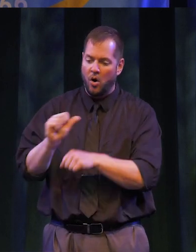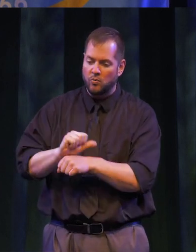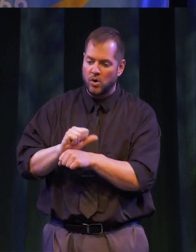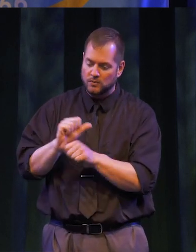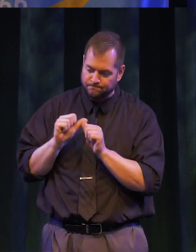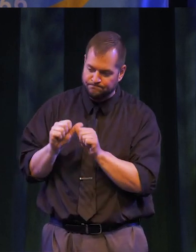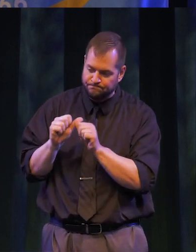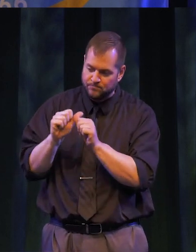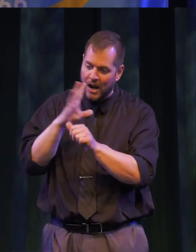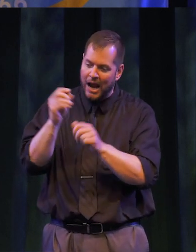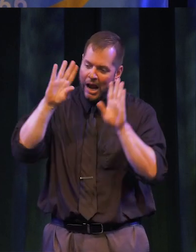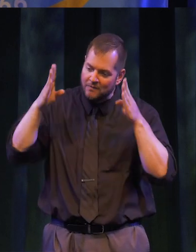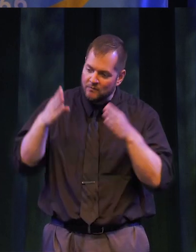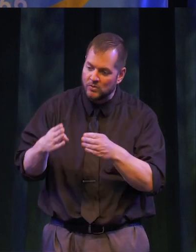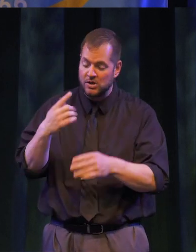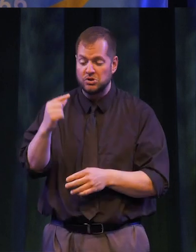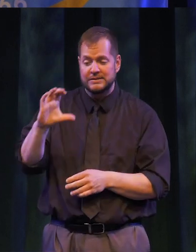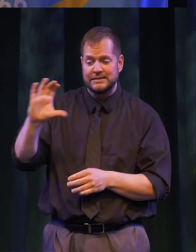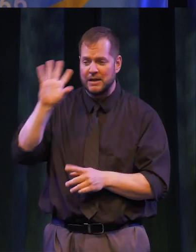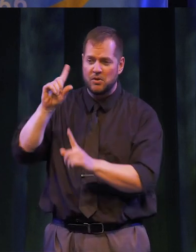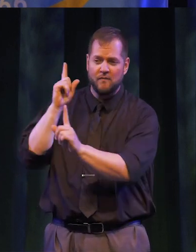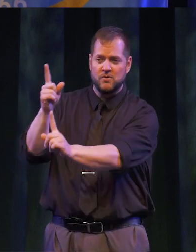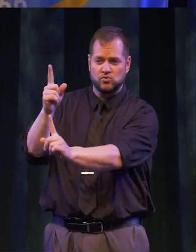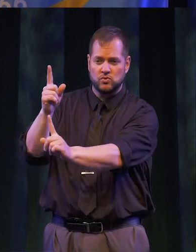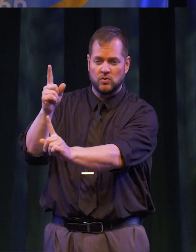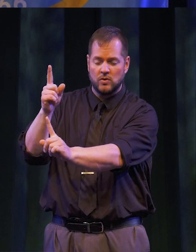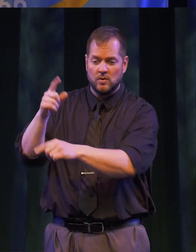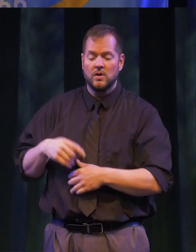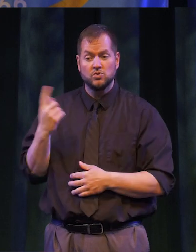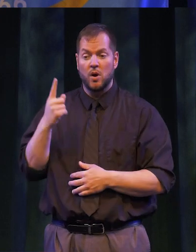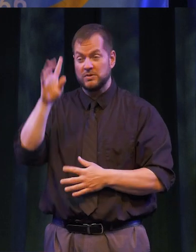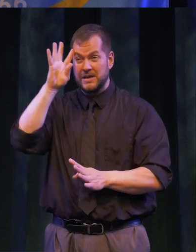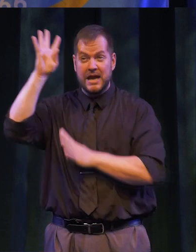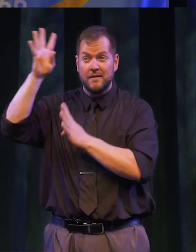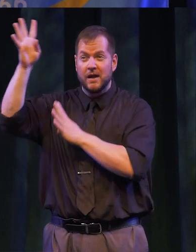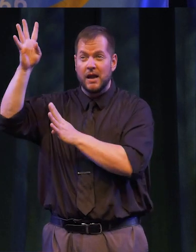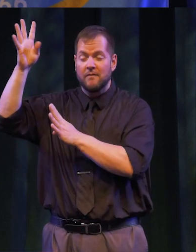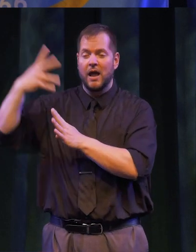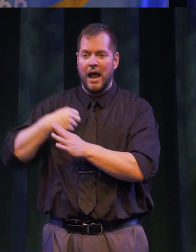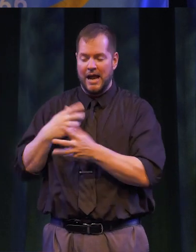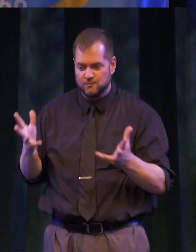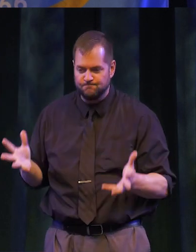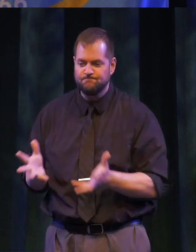AND HARD WORK MAINTAINS AND FOCUSES GCC’S VISION TO ALWAYS BE INNOVATIVE AND TO EMPOWER